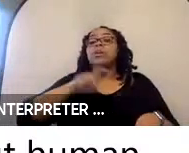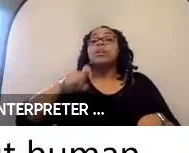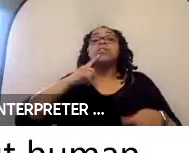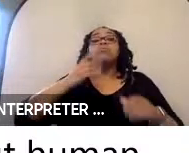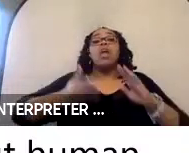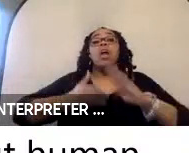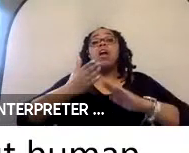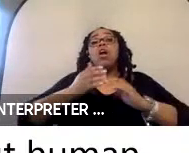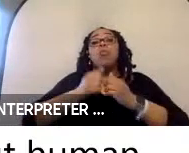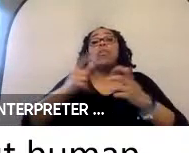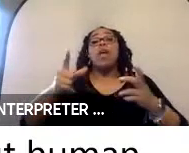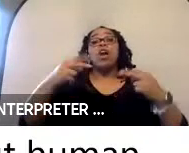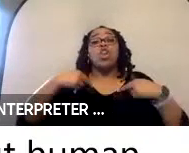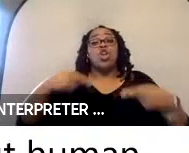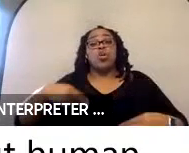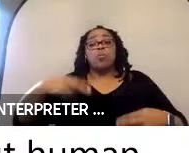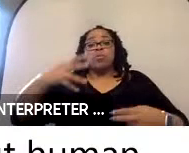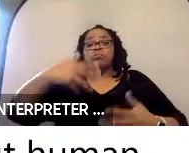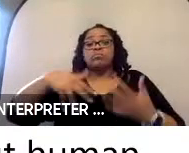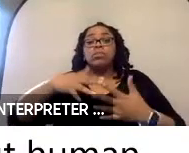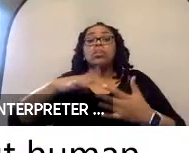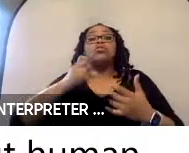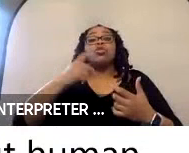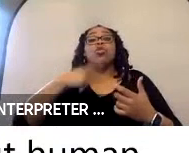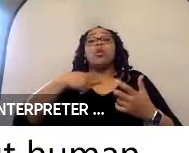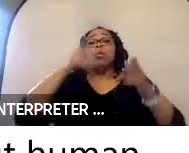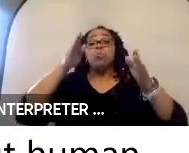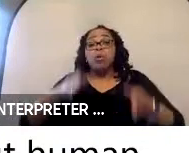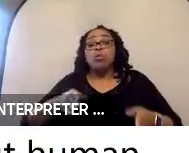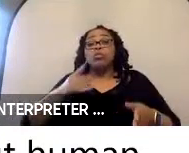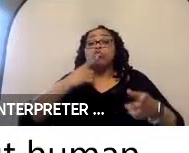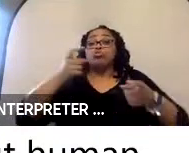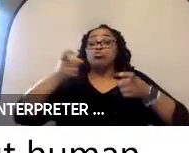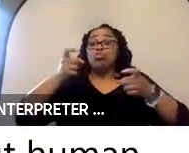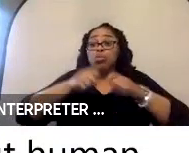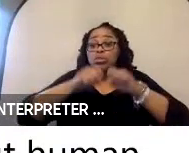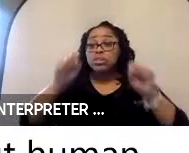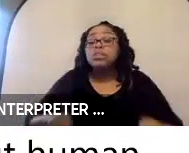without any human interaction so that the passenger could control the system, use the